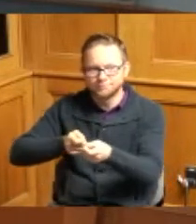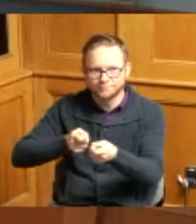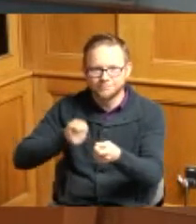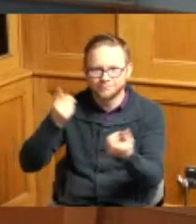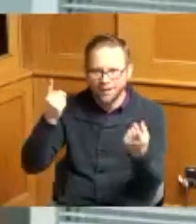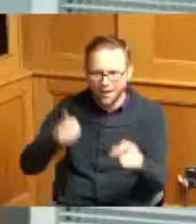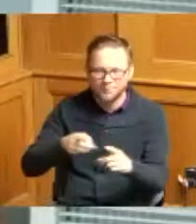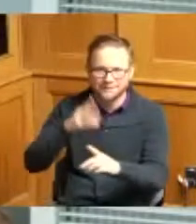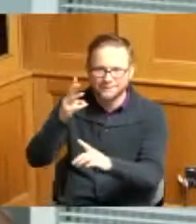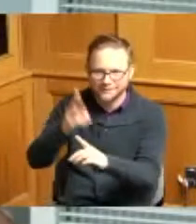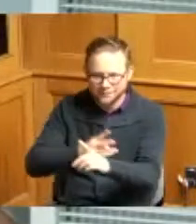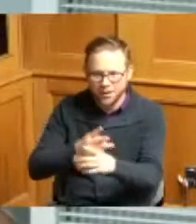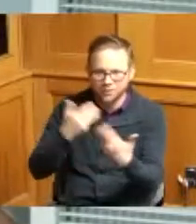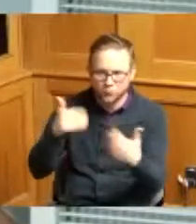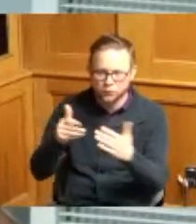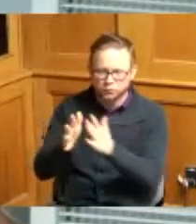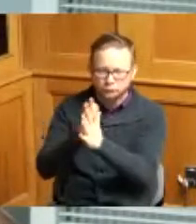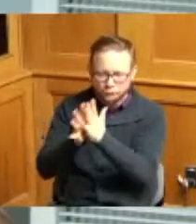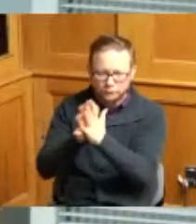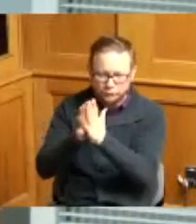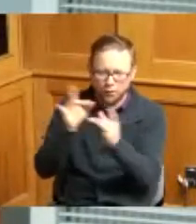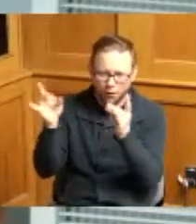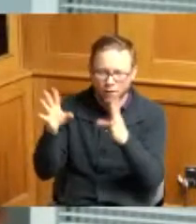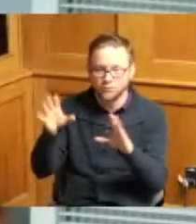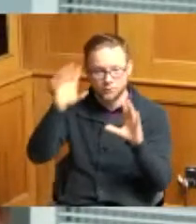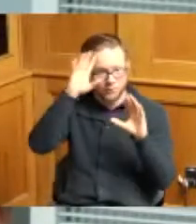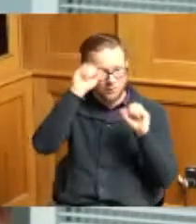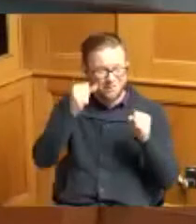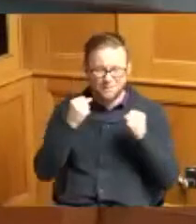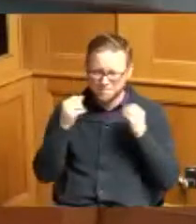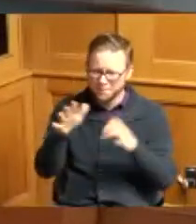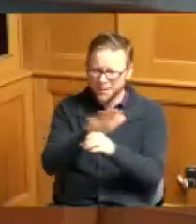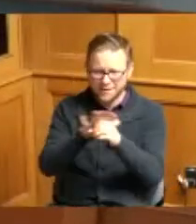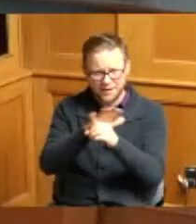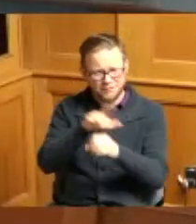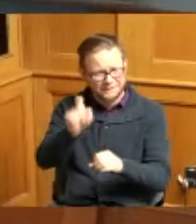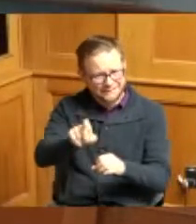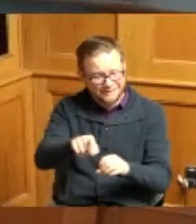million dollars in savings and there's so many areas that need it but this is a critical area